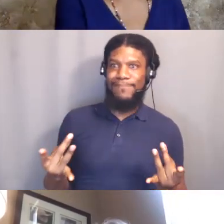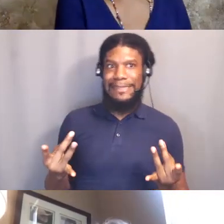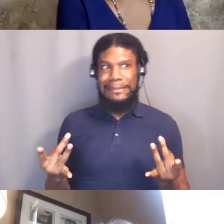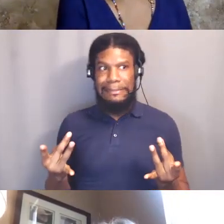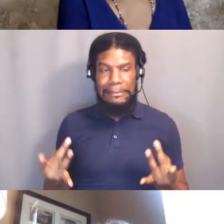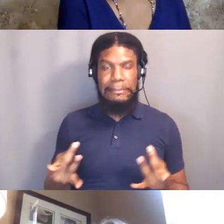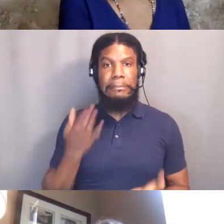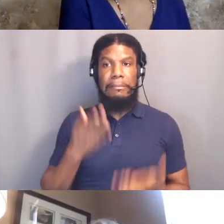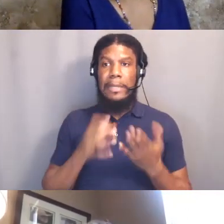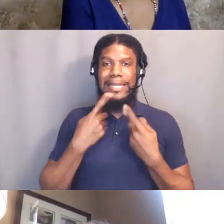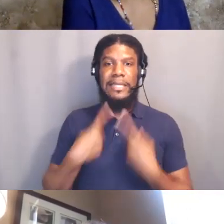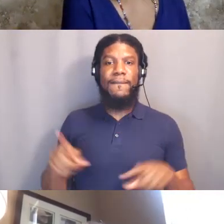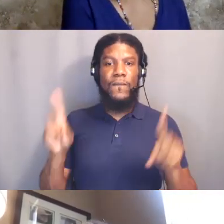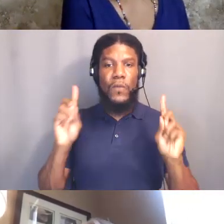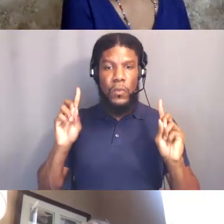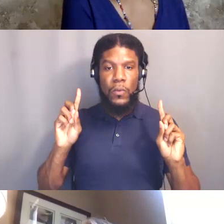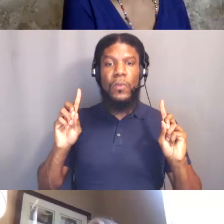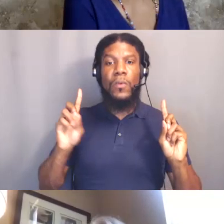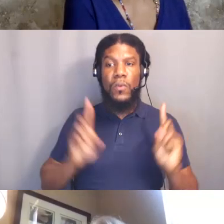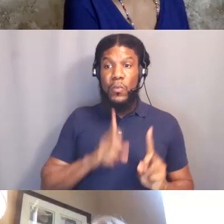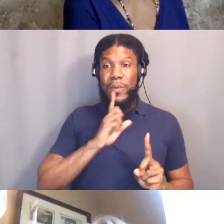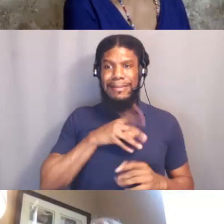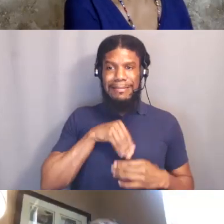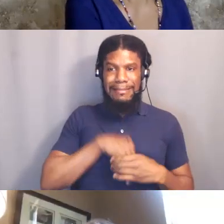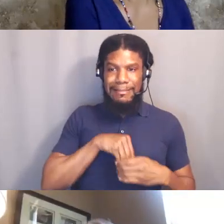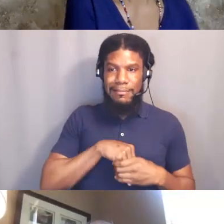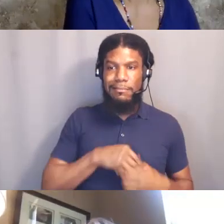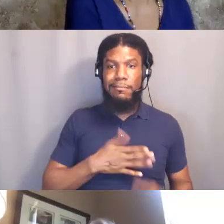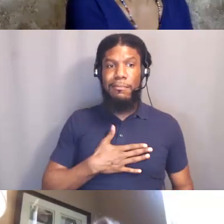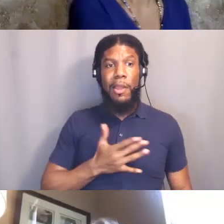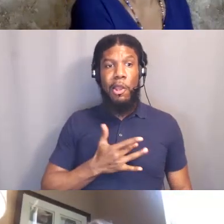and that is a conflict for my heart and my mind and my soul.